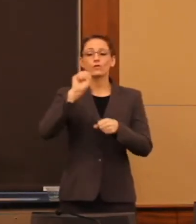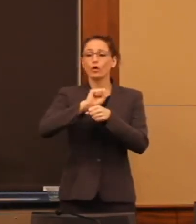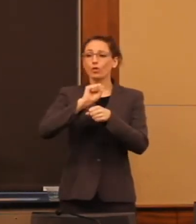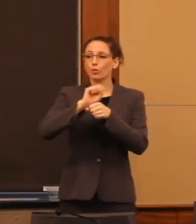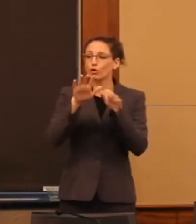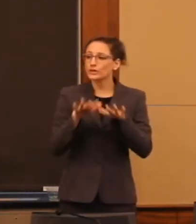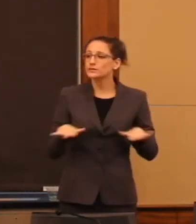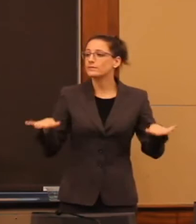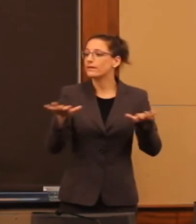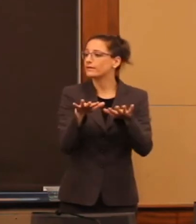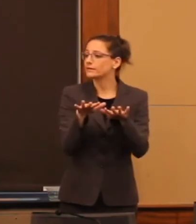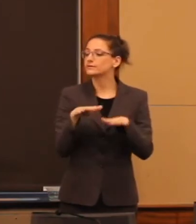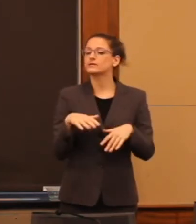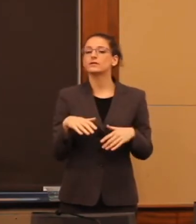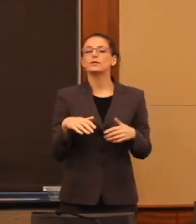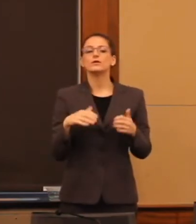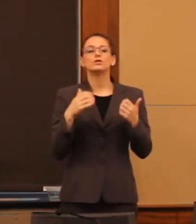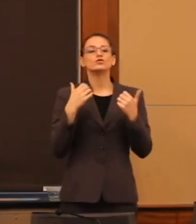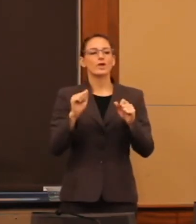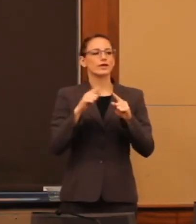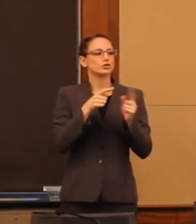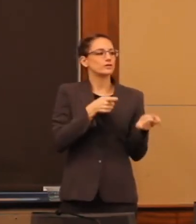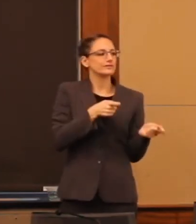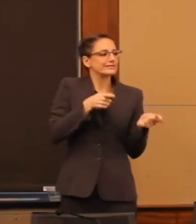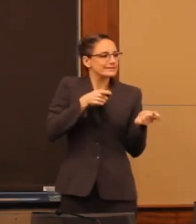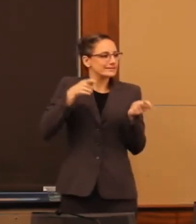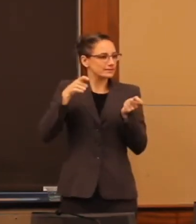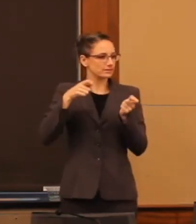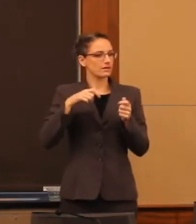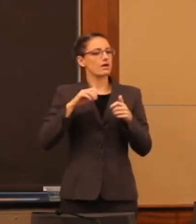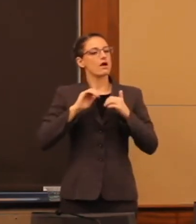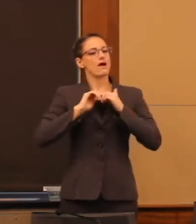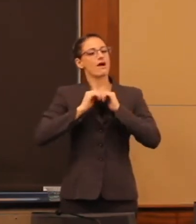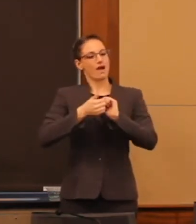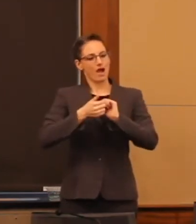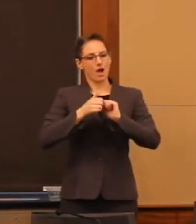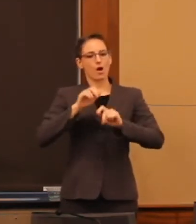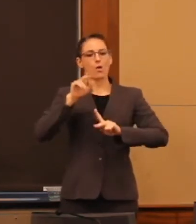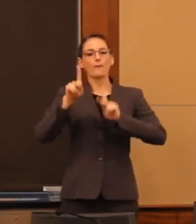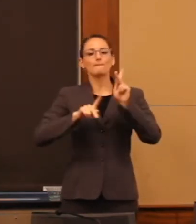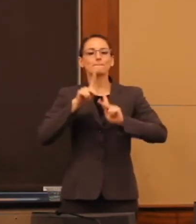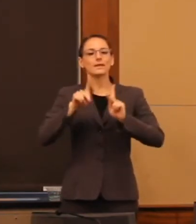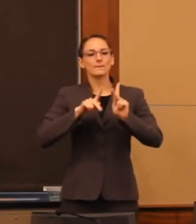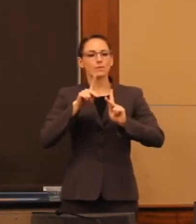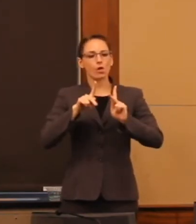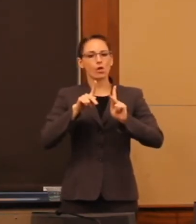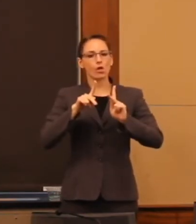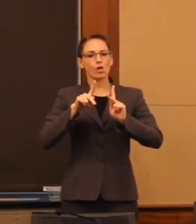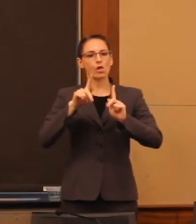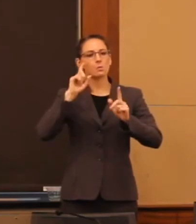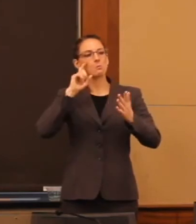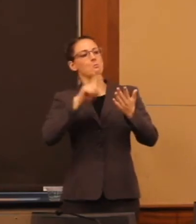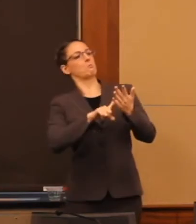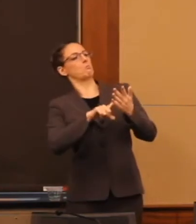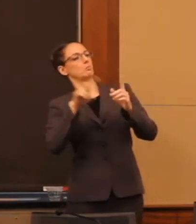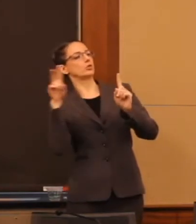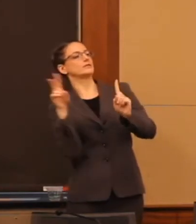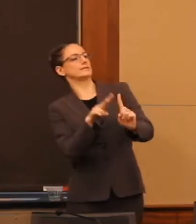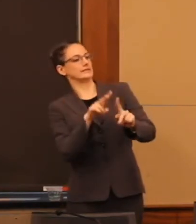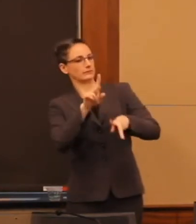to move the needle on the way people perceive other people with disabilities, if they perceive